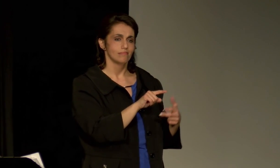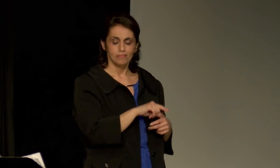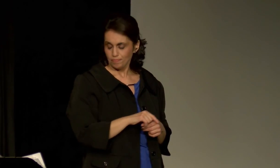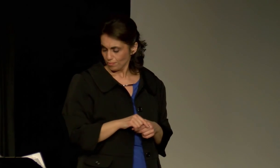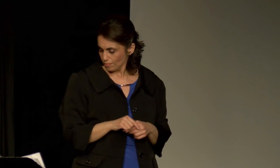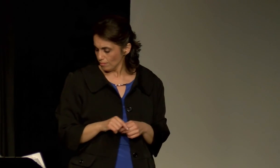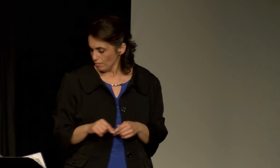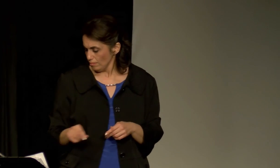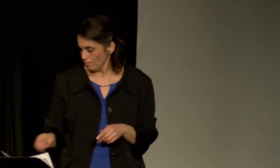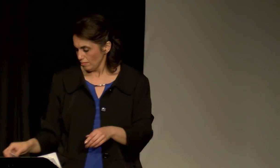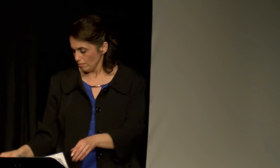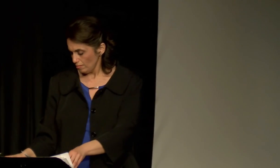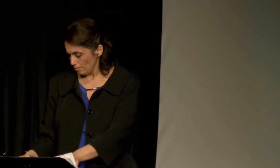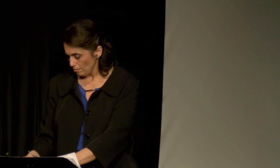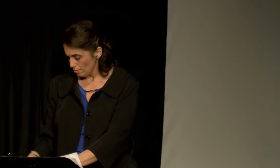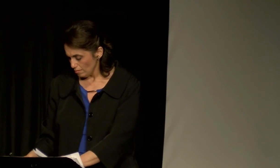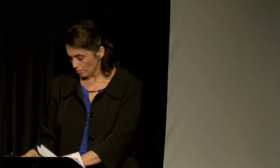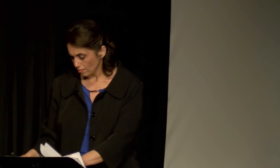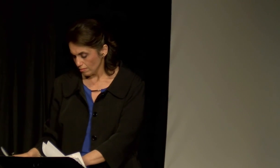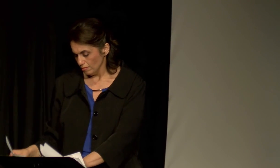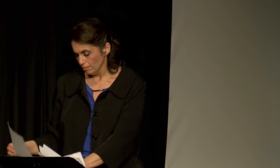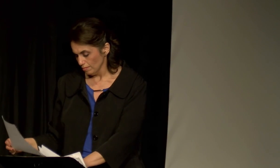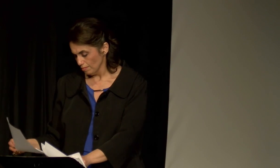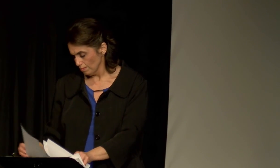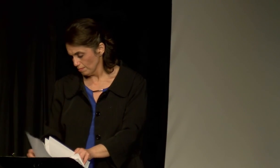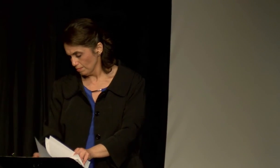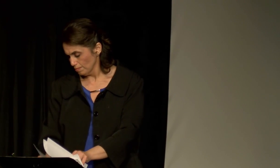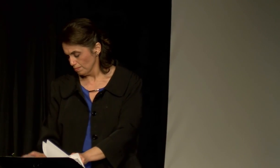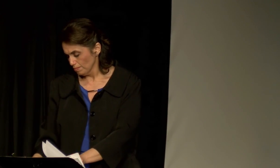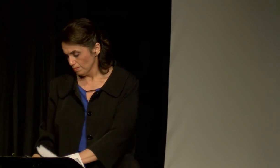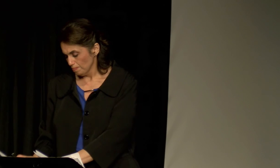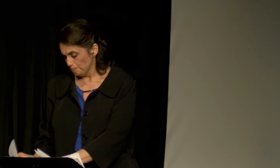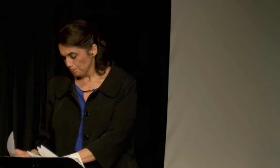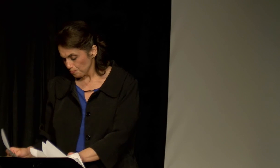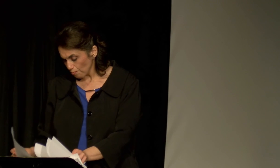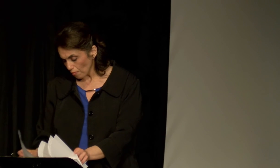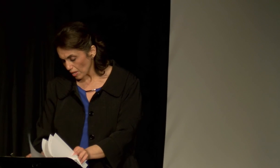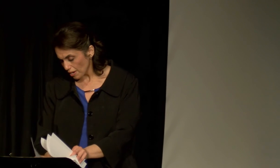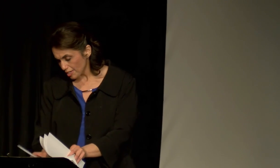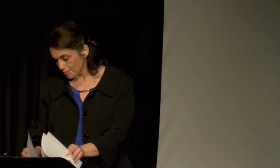We don't want to go backwards.